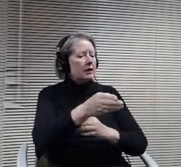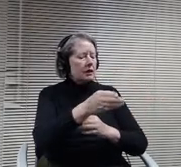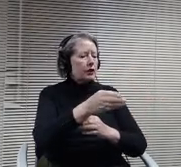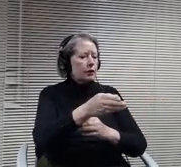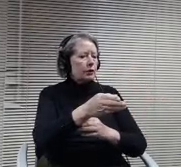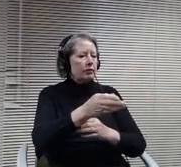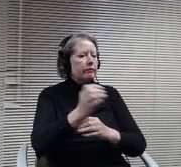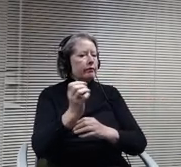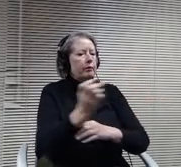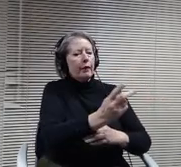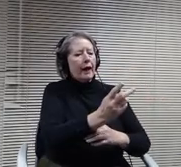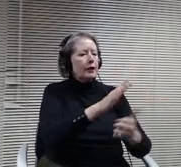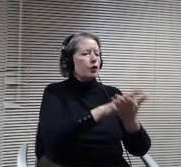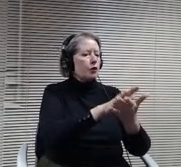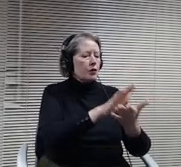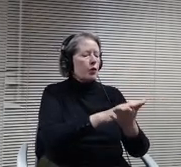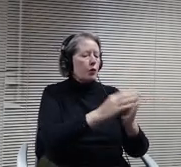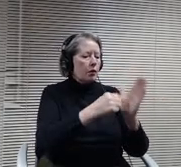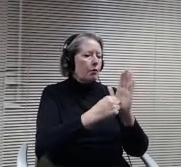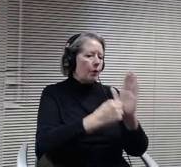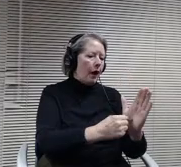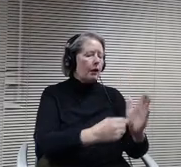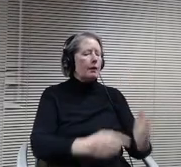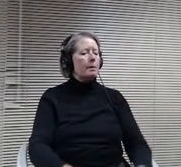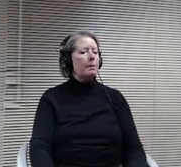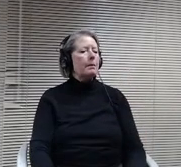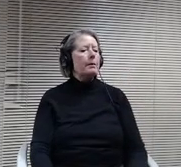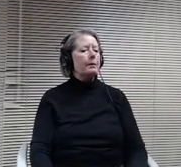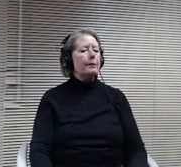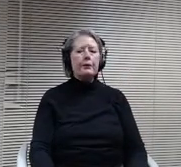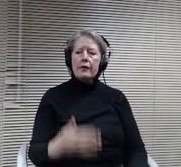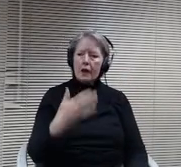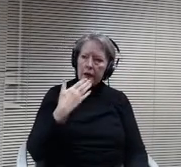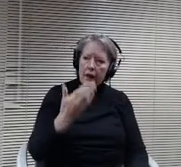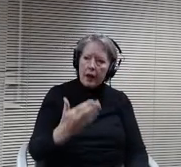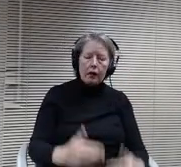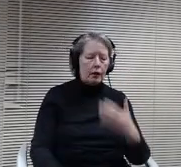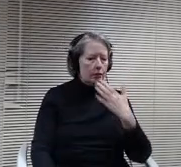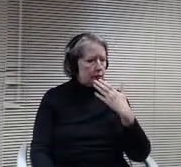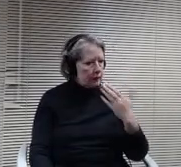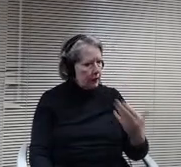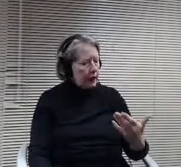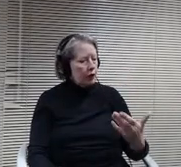Thank you, thank you Mike. Appreciate that that comment.